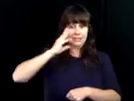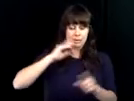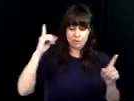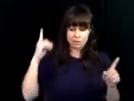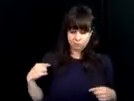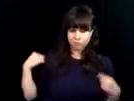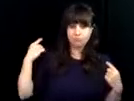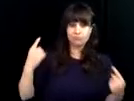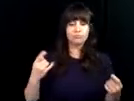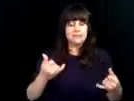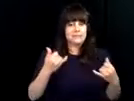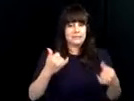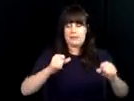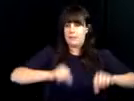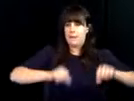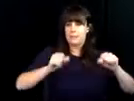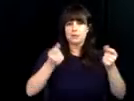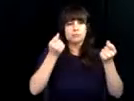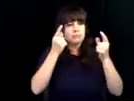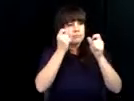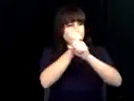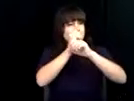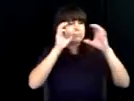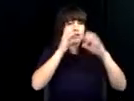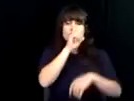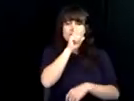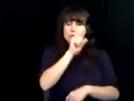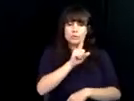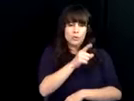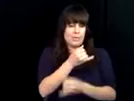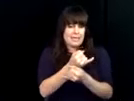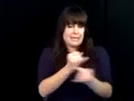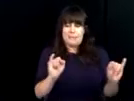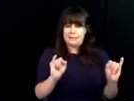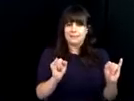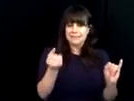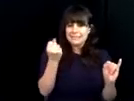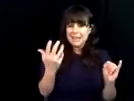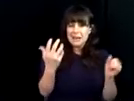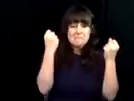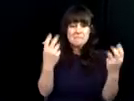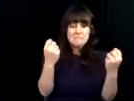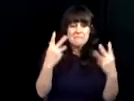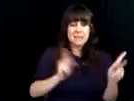rehabilitation program. It is through the last 45 years of